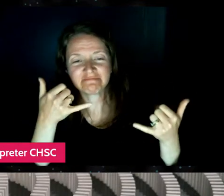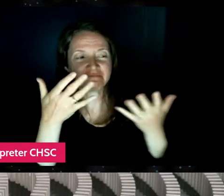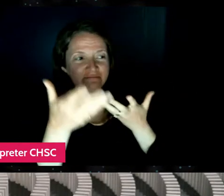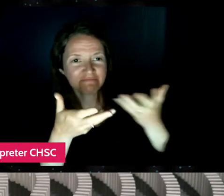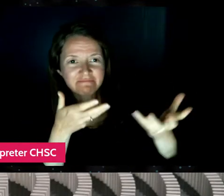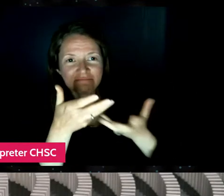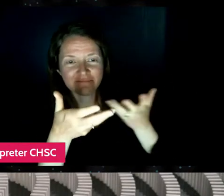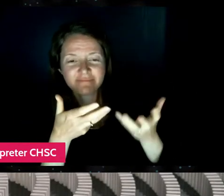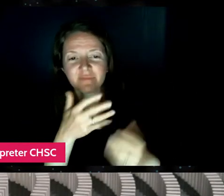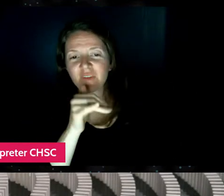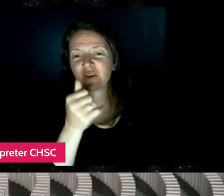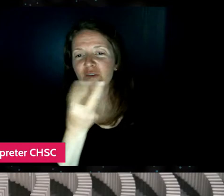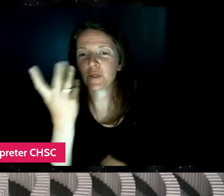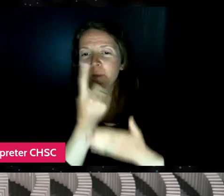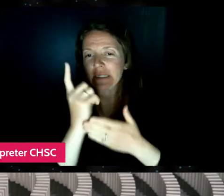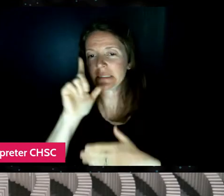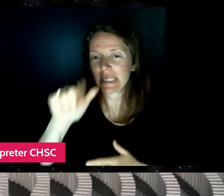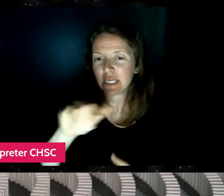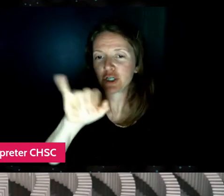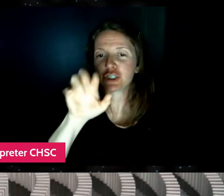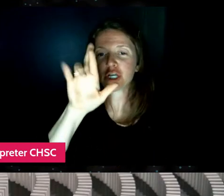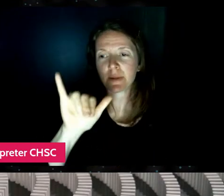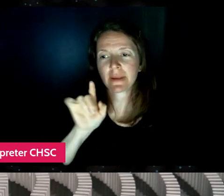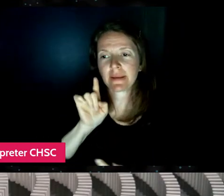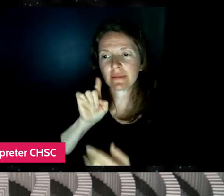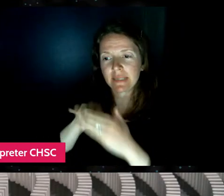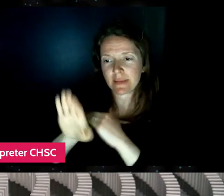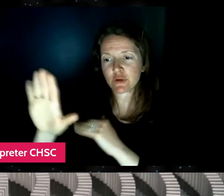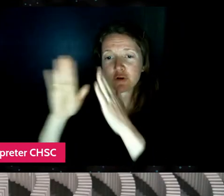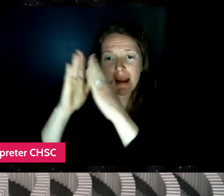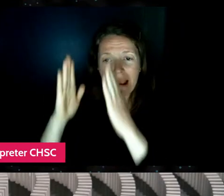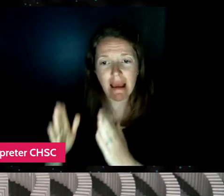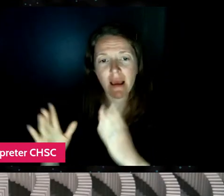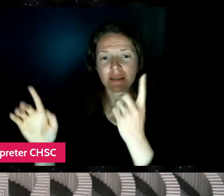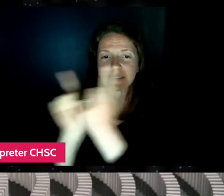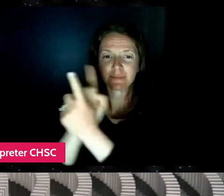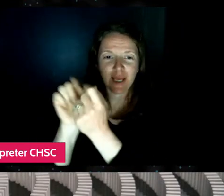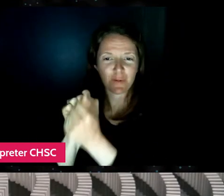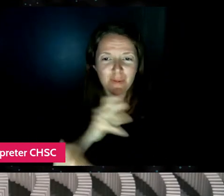Jeremy came to my house. We met up, you know, my parents, and we just talked a little bit more